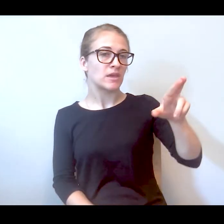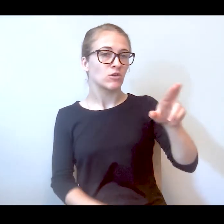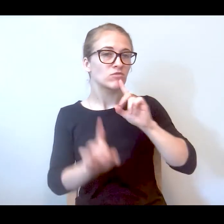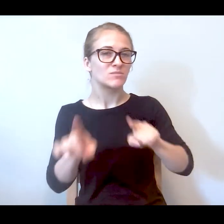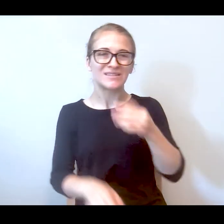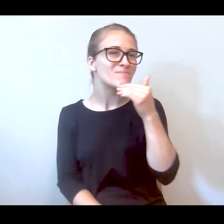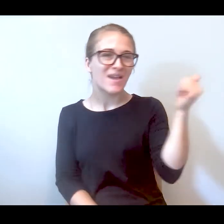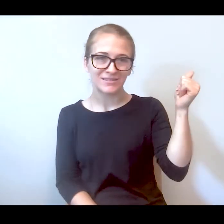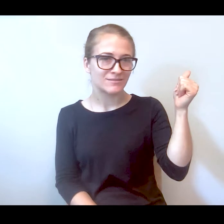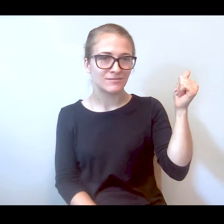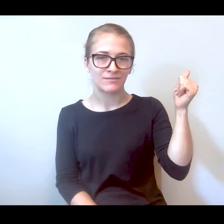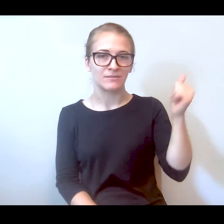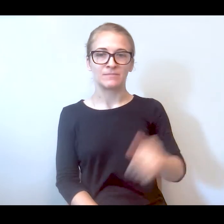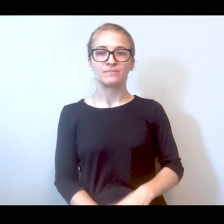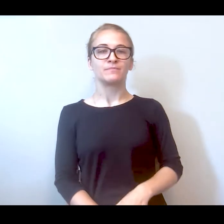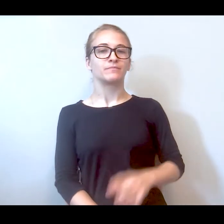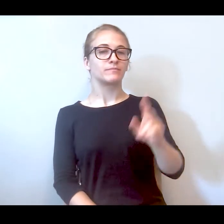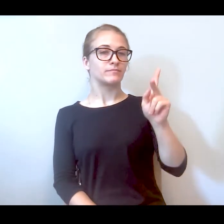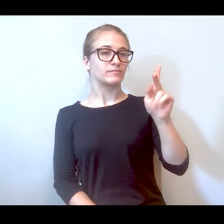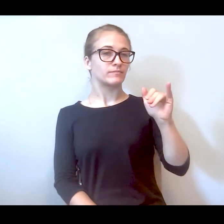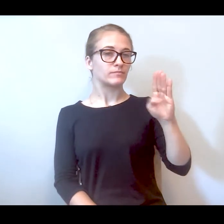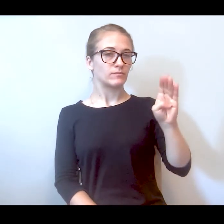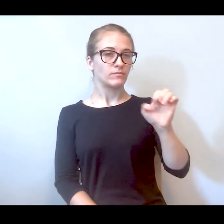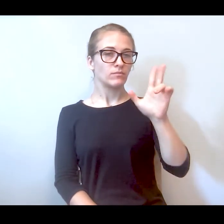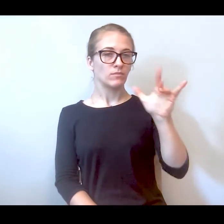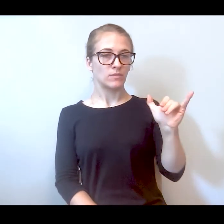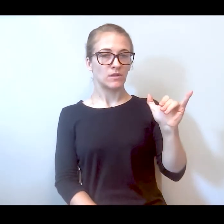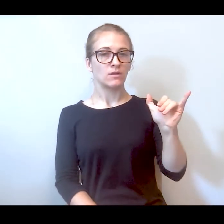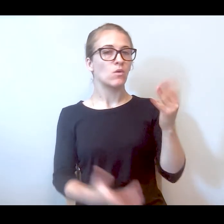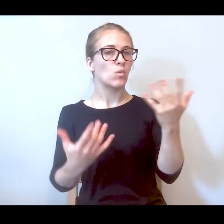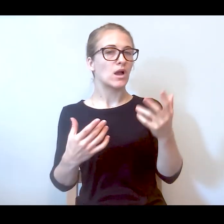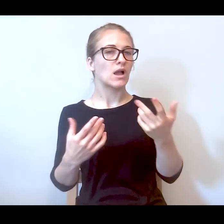And so, Kimberly, what sorts of pushback